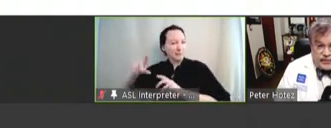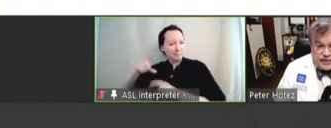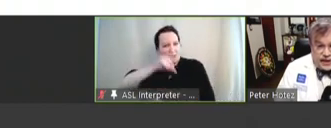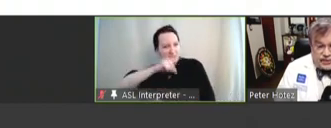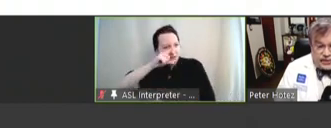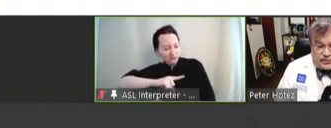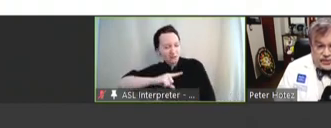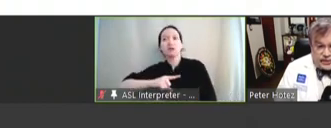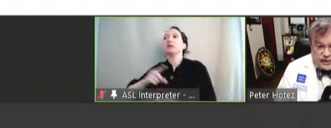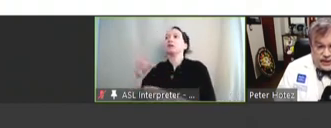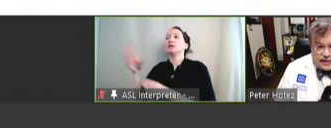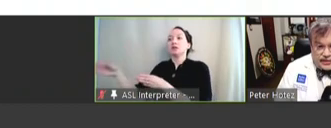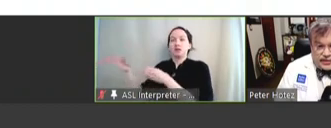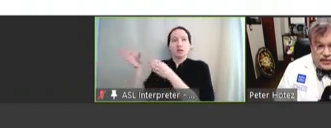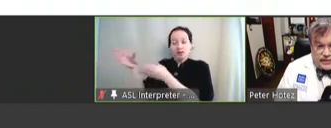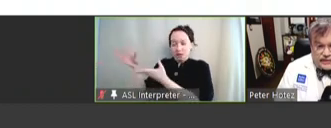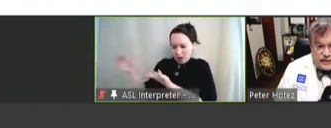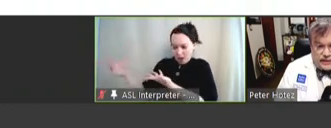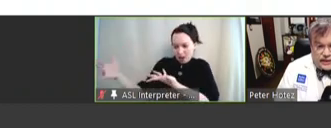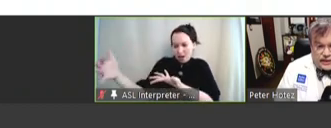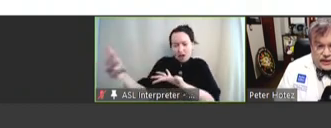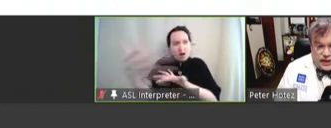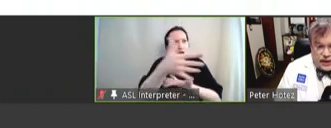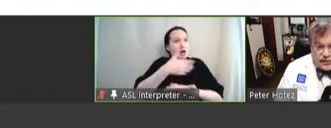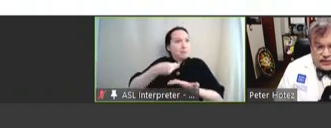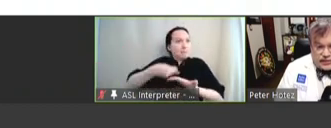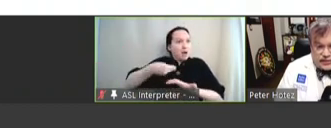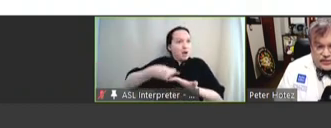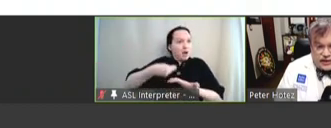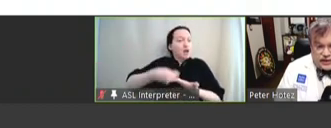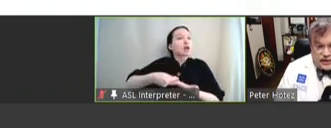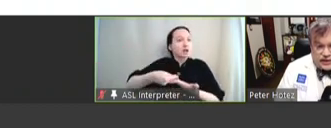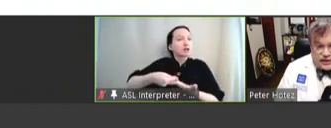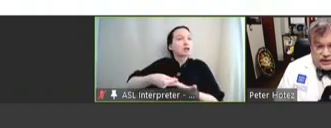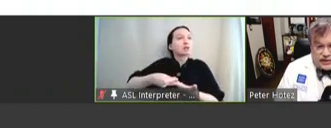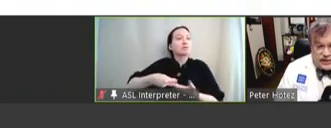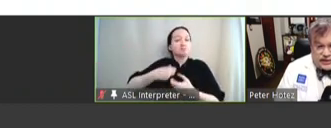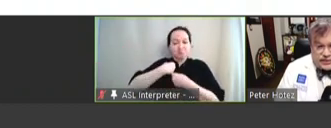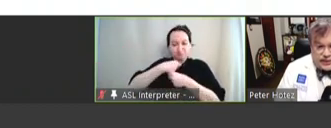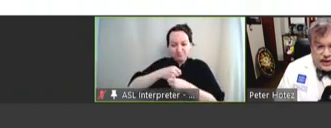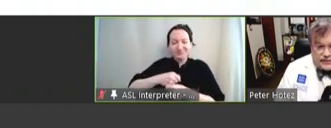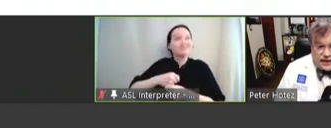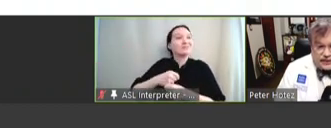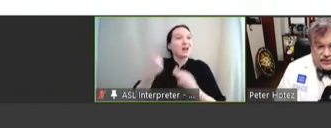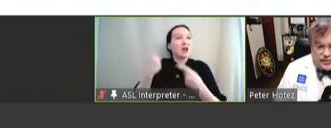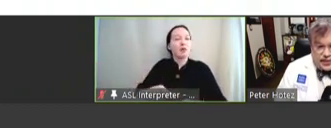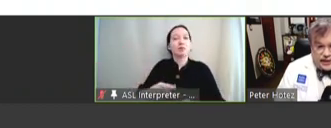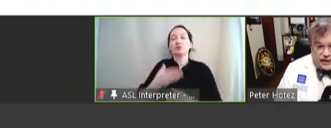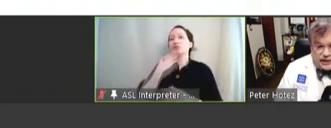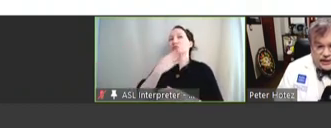were able to pull together funding in order to make this under good manufacturing practices,